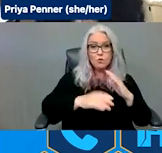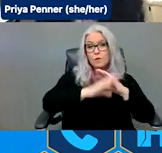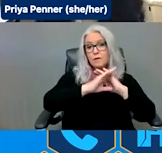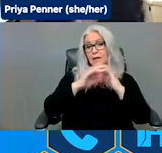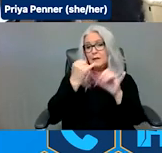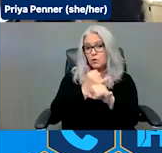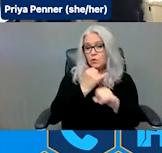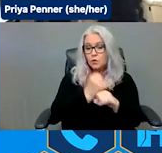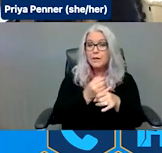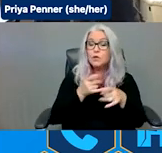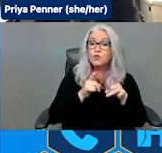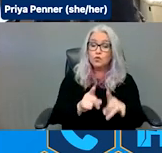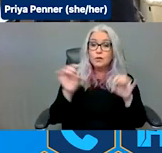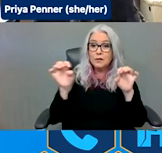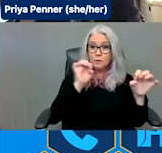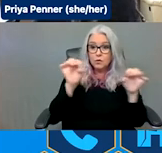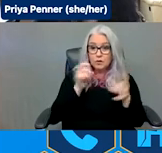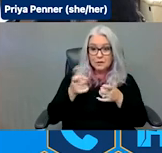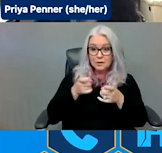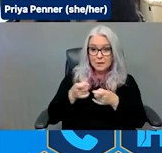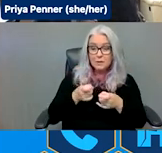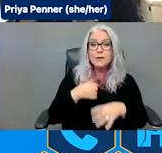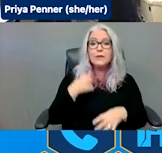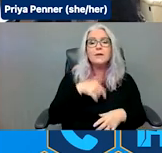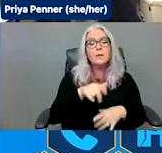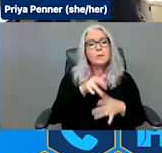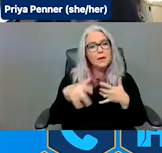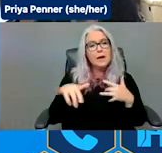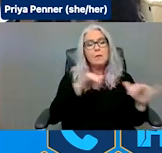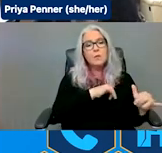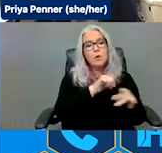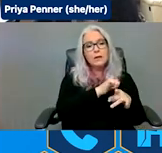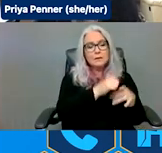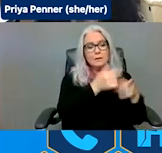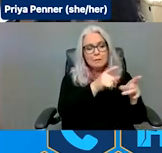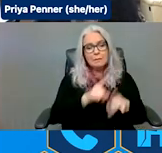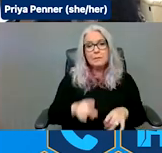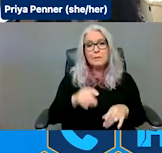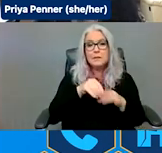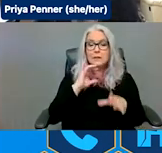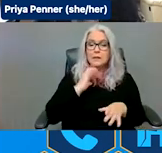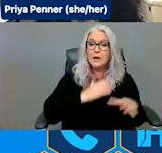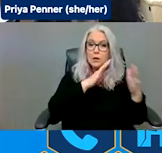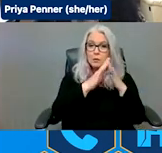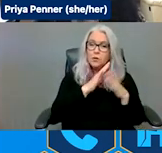those promising practices that we see within our community -- I know, we have touched upon some of them, but just to lay